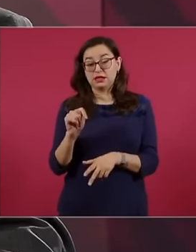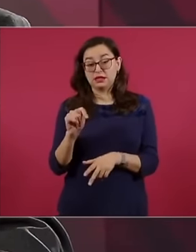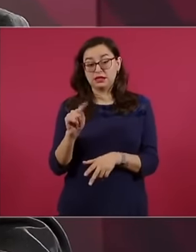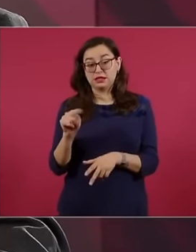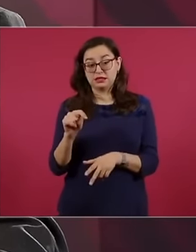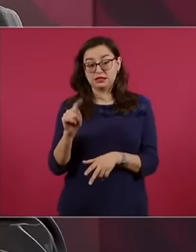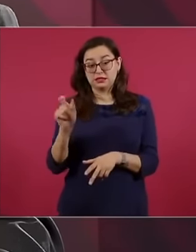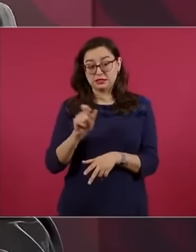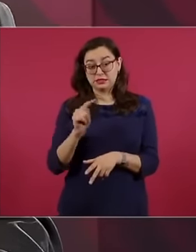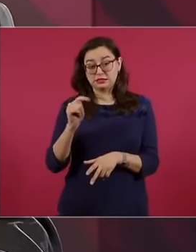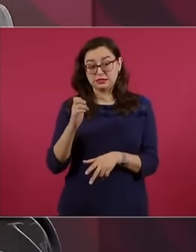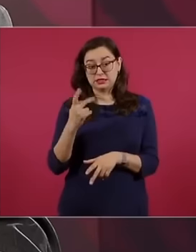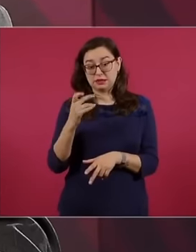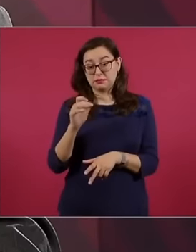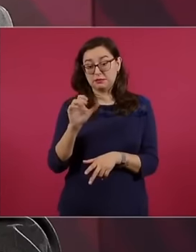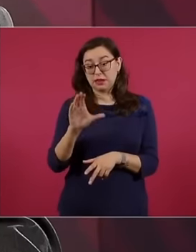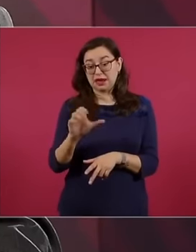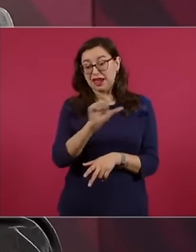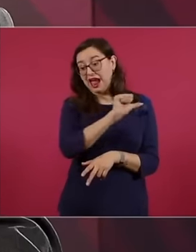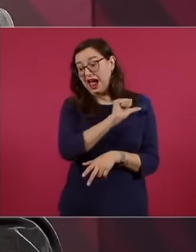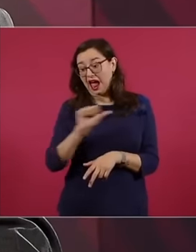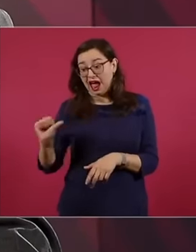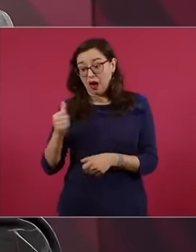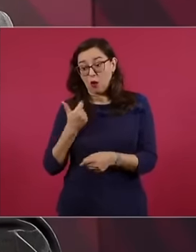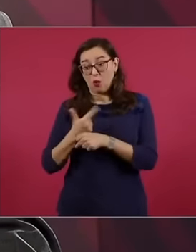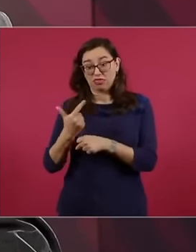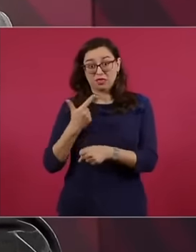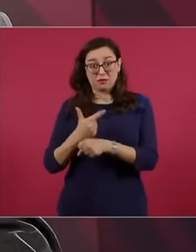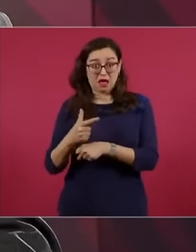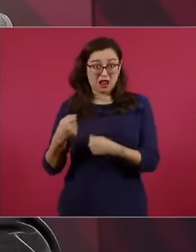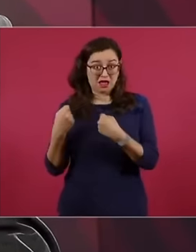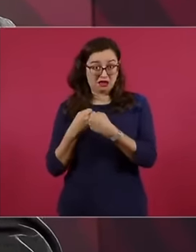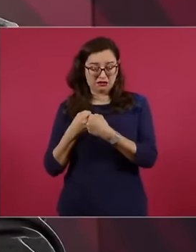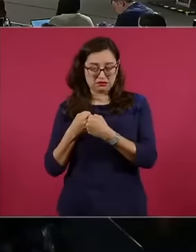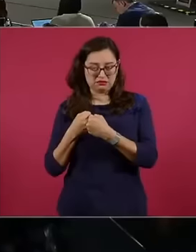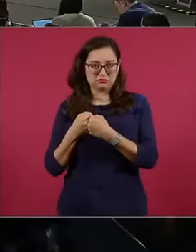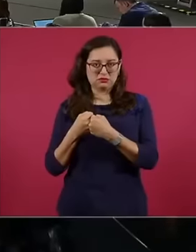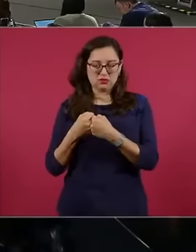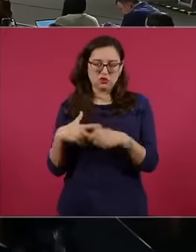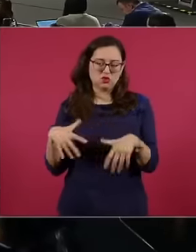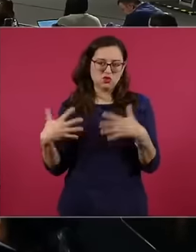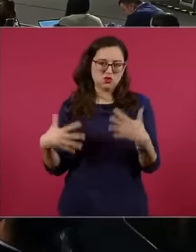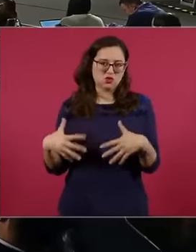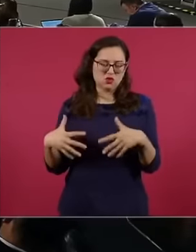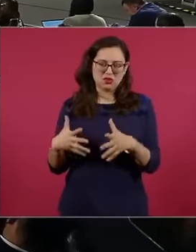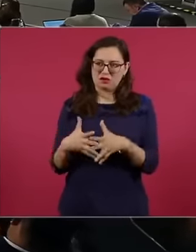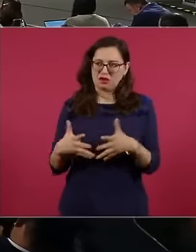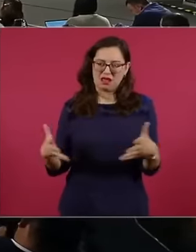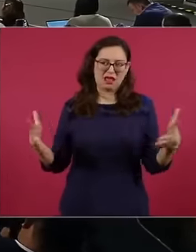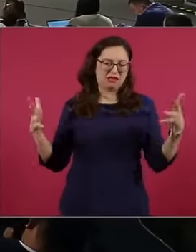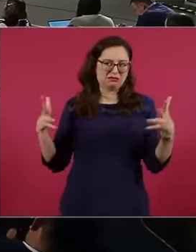borders with Guatemala, it is a great project. So let's have you explain to us how